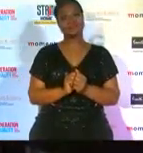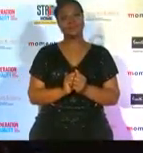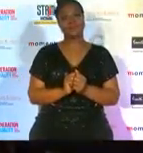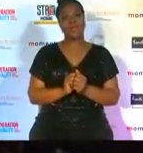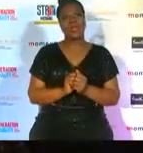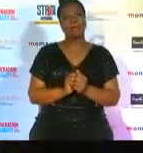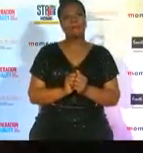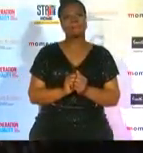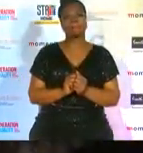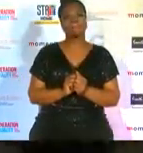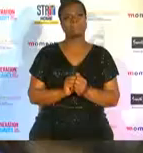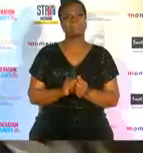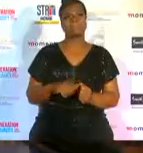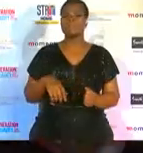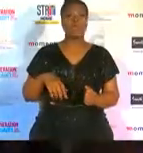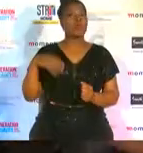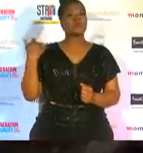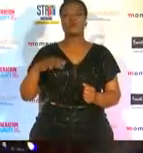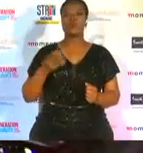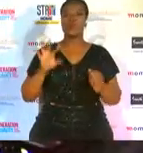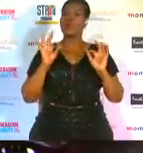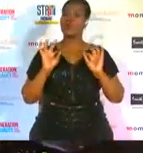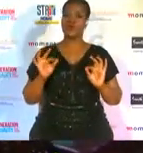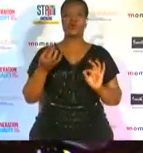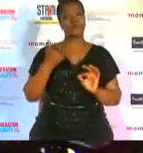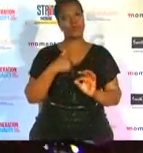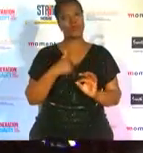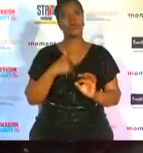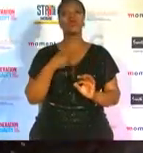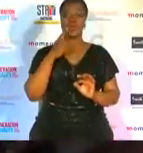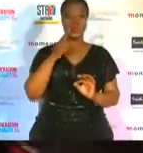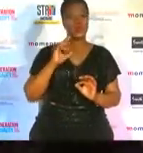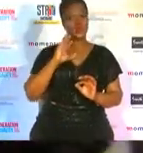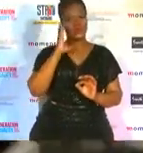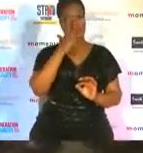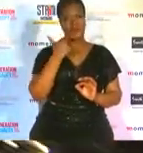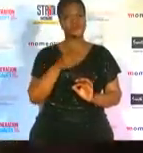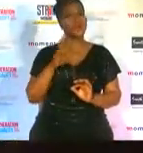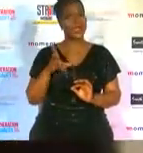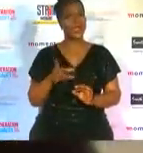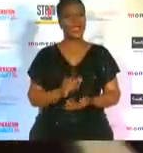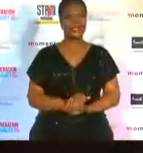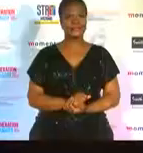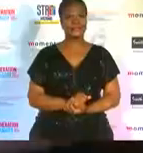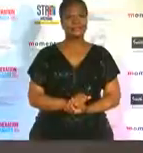looking so gorgeous so it's been absolutely amazing and you've also looked gorgeous as well and now let's go to the ladies that site